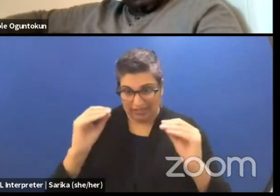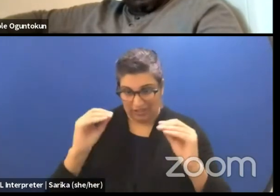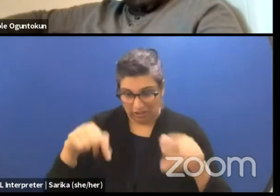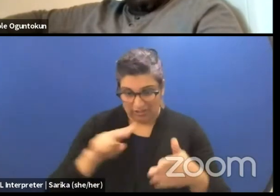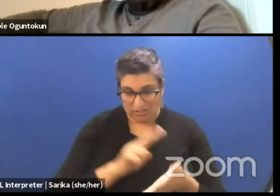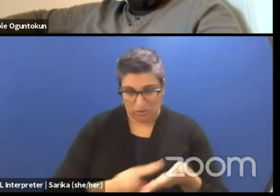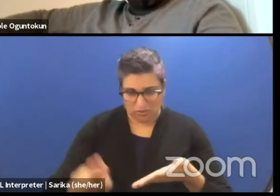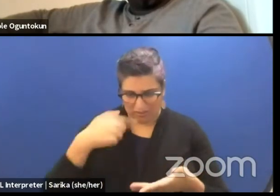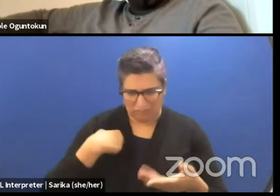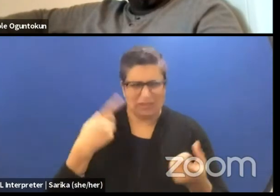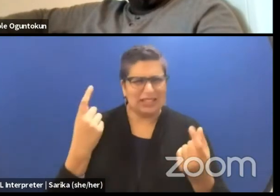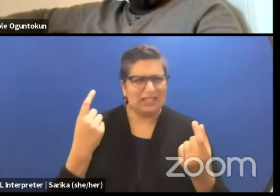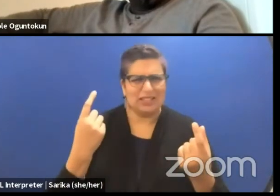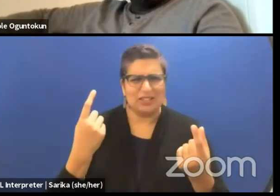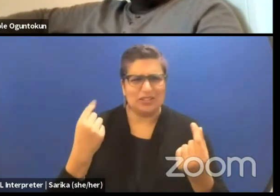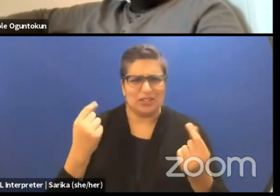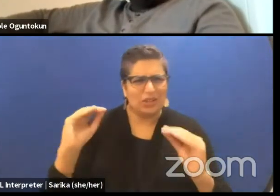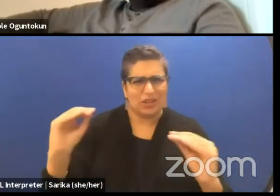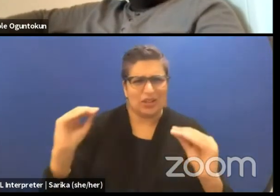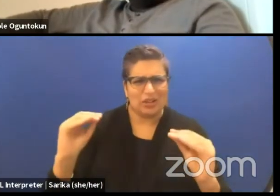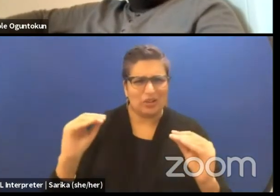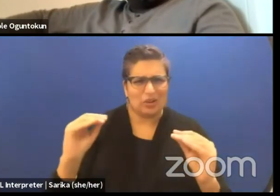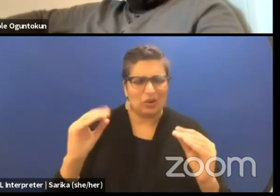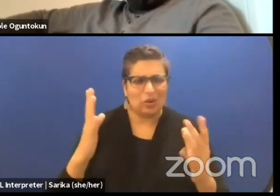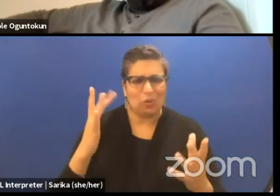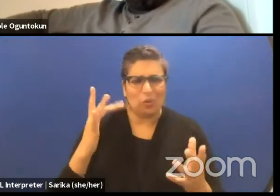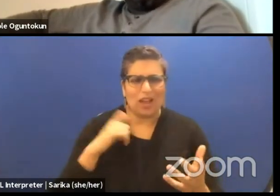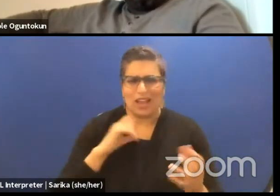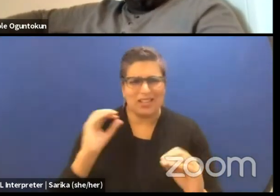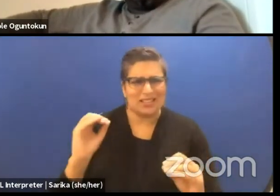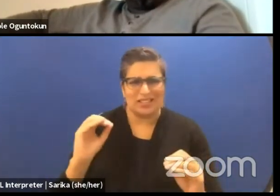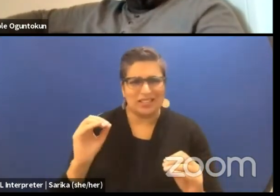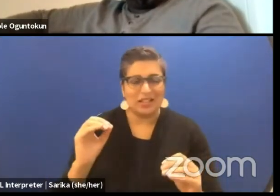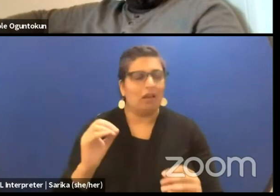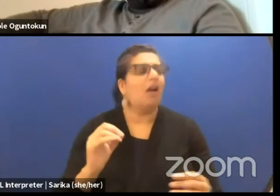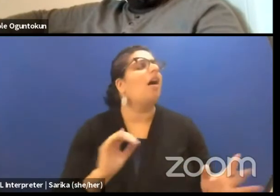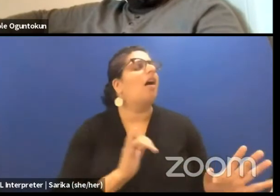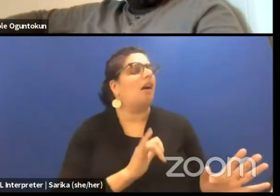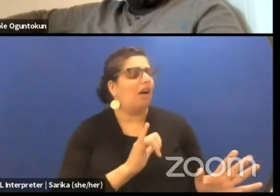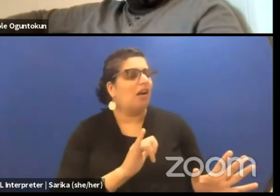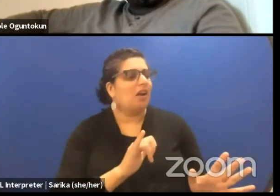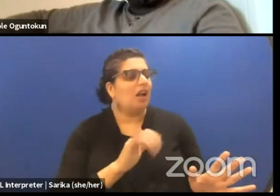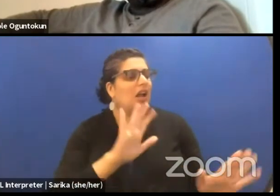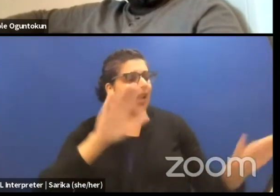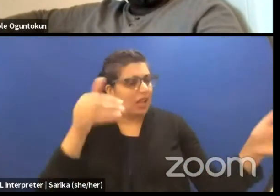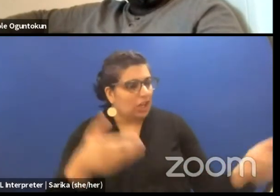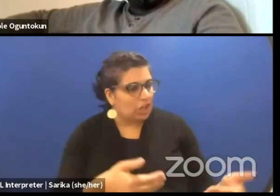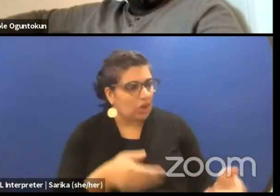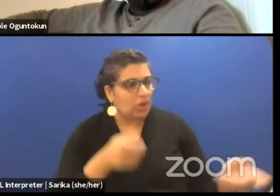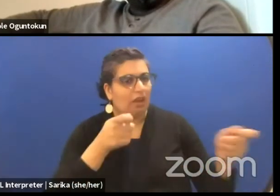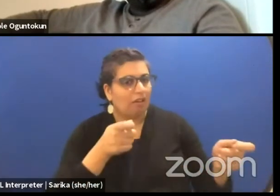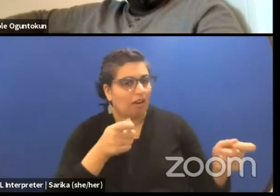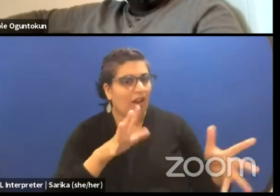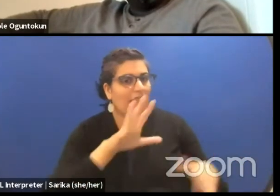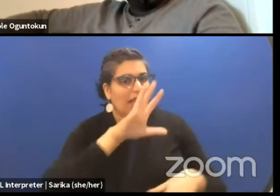"I mean, I don't know why I would need to teach this." And then they said, "Well we should introduce you "to the director the African Dance Program."